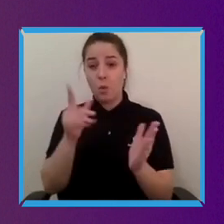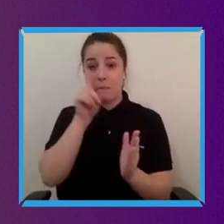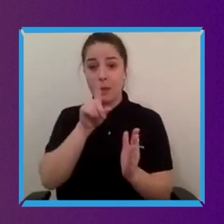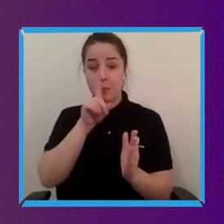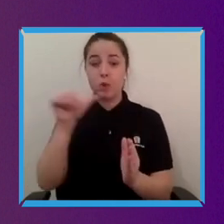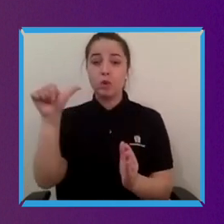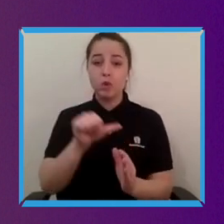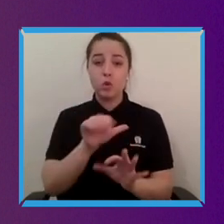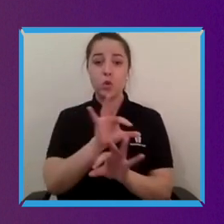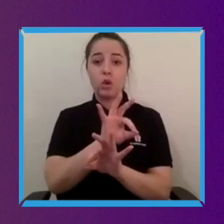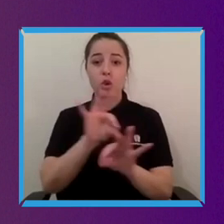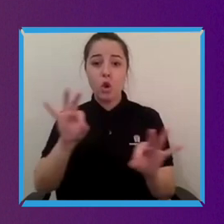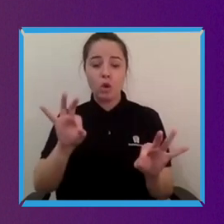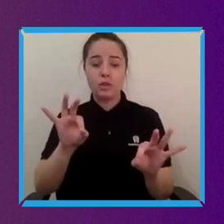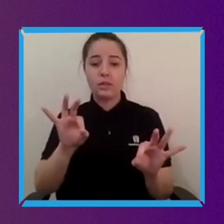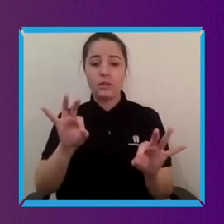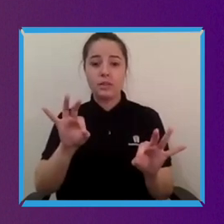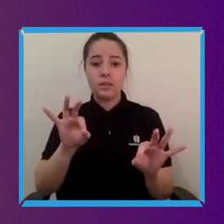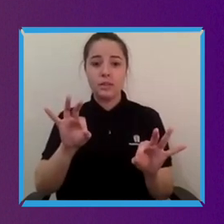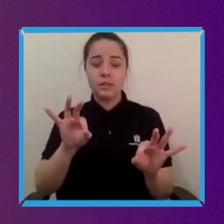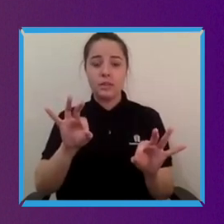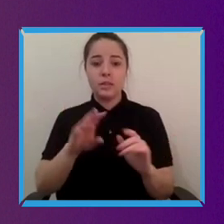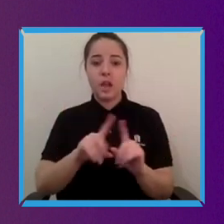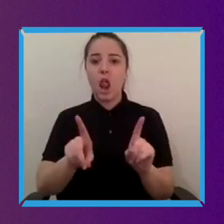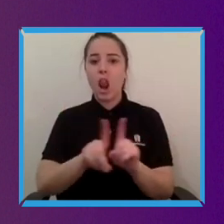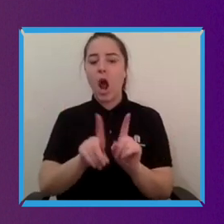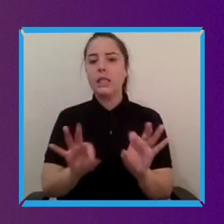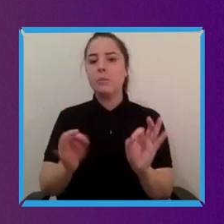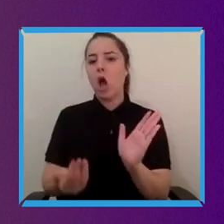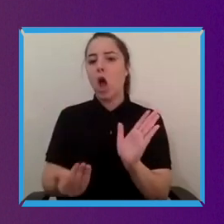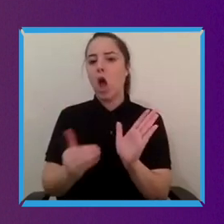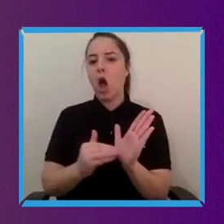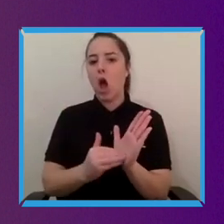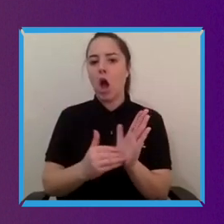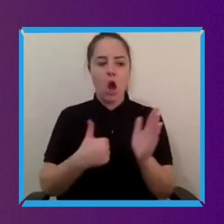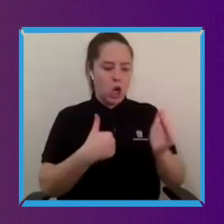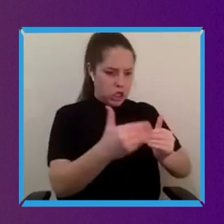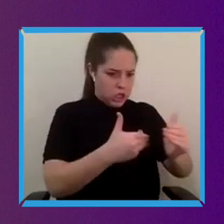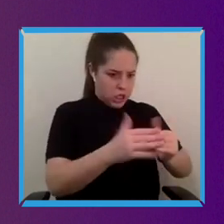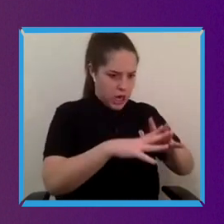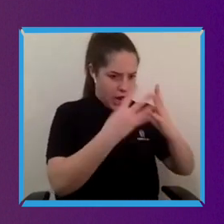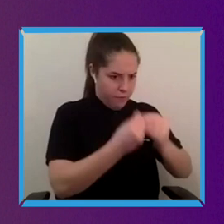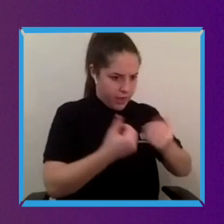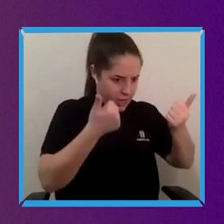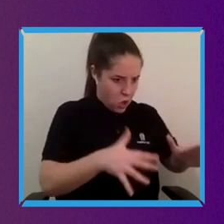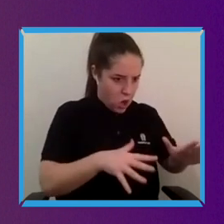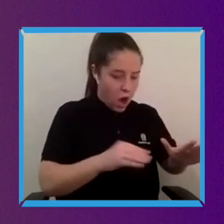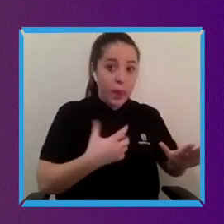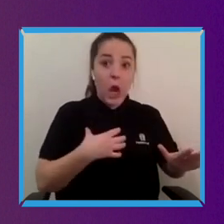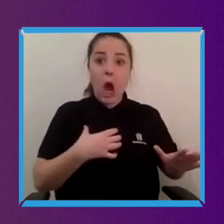adaptations, things that are added on at the end when you've sorted out everything else, when you've organised everything else because that means that